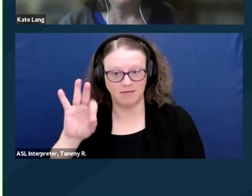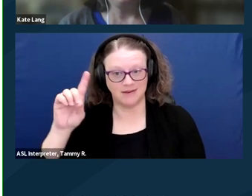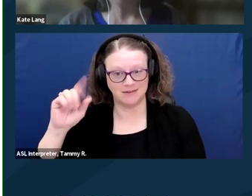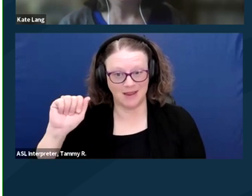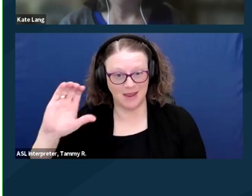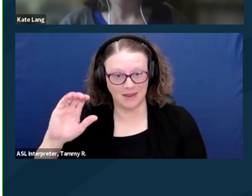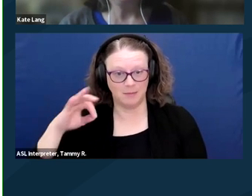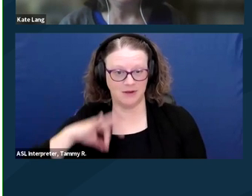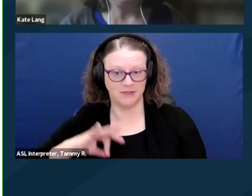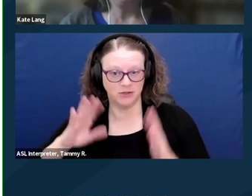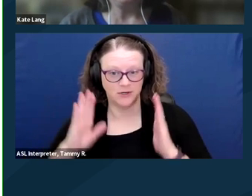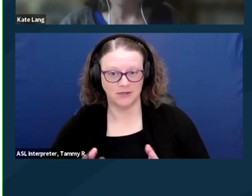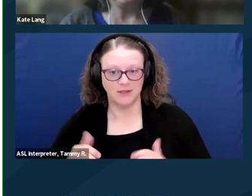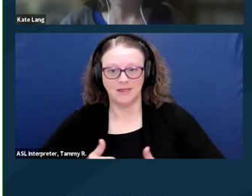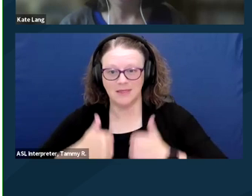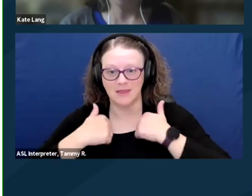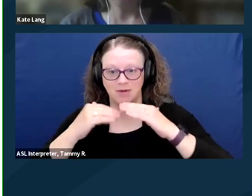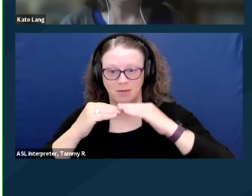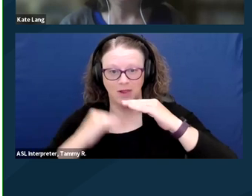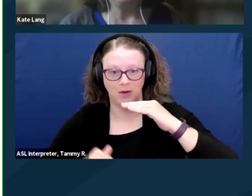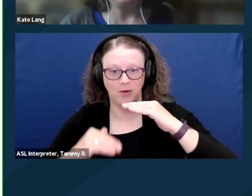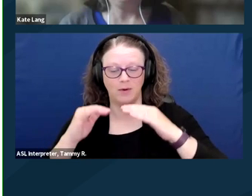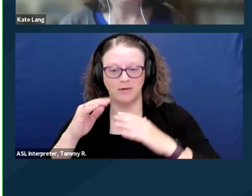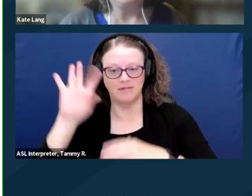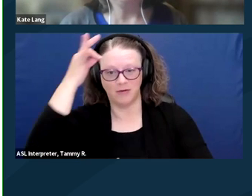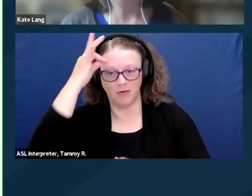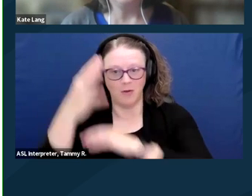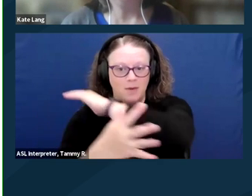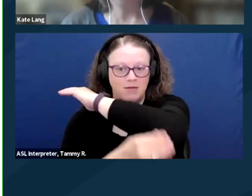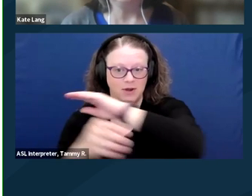And SSI and DAC beneficiaries have the highest poverty rates